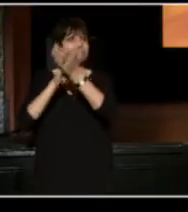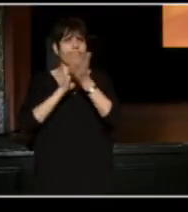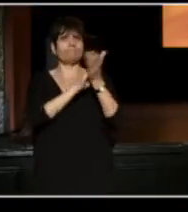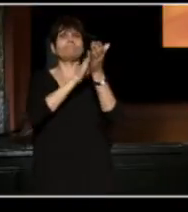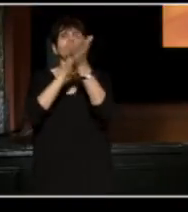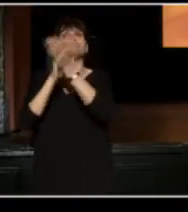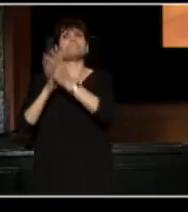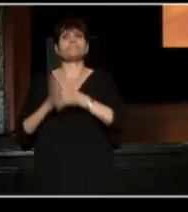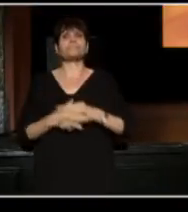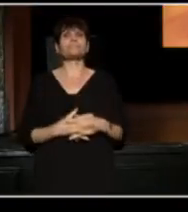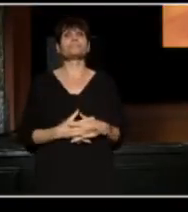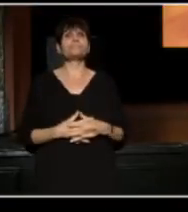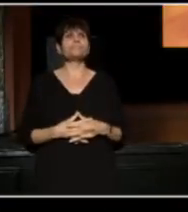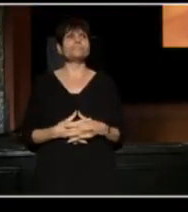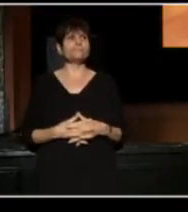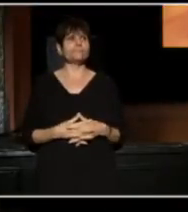I love you, I love you. Thank you.